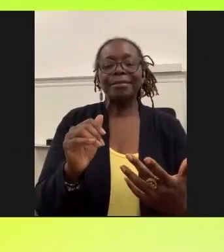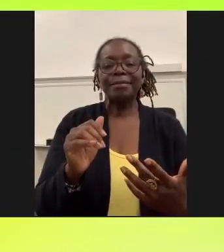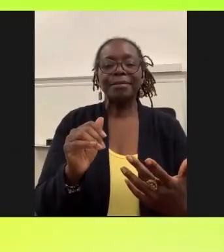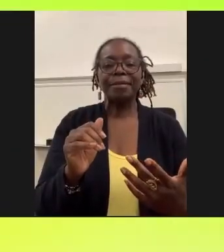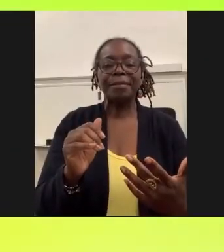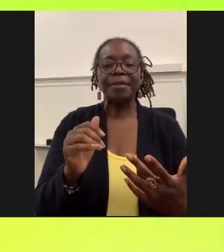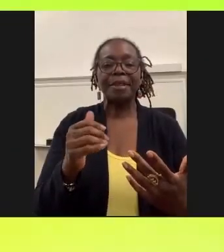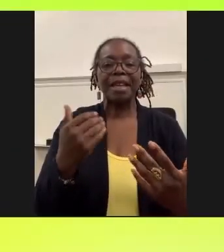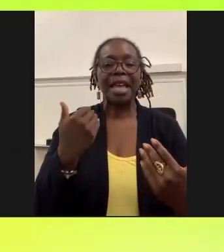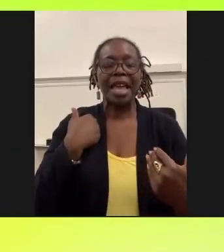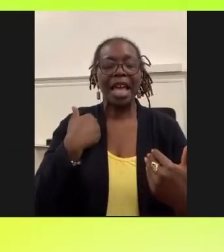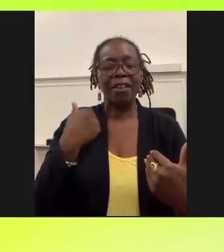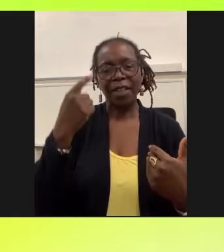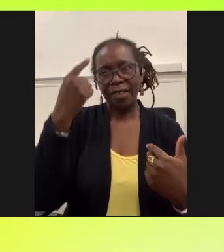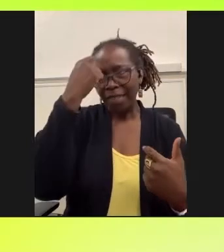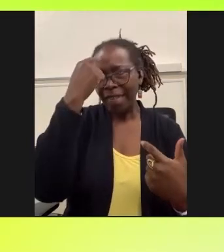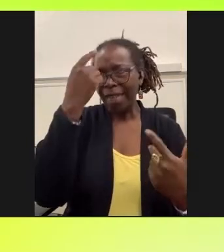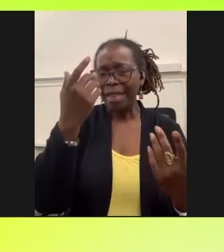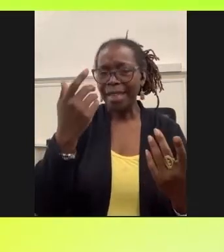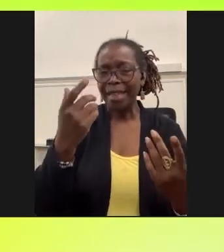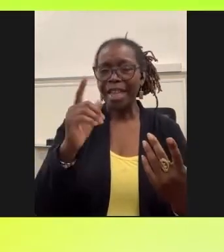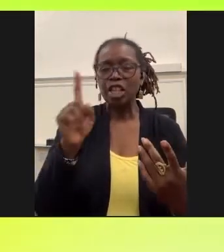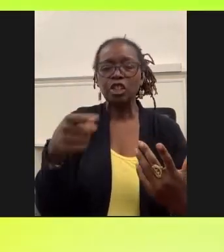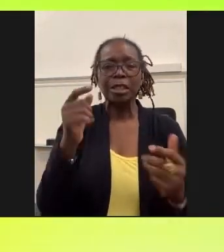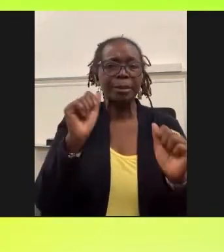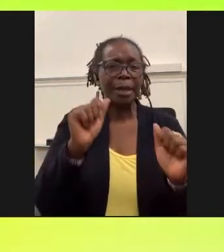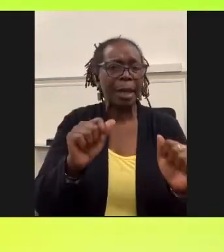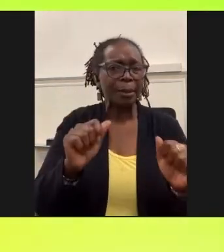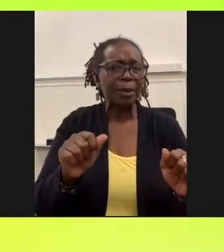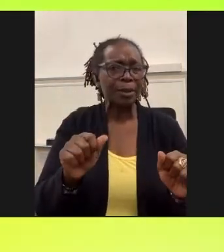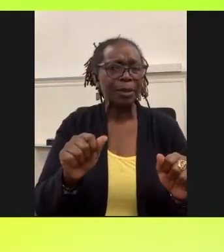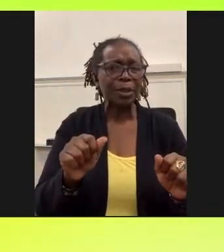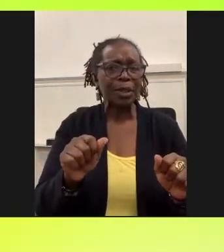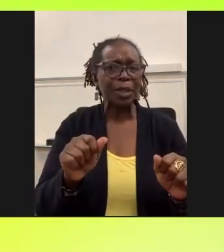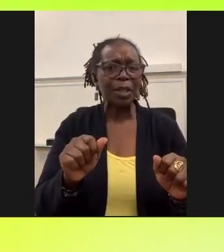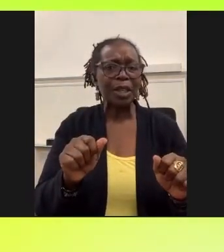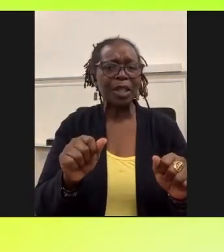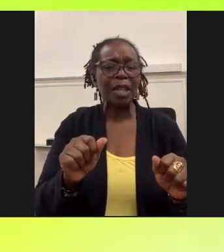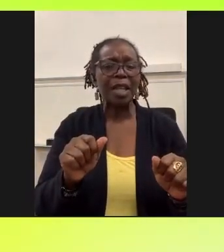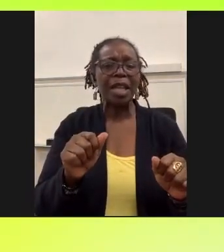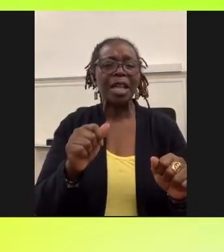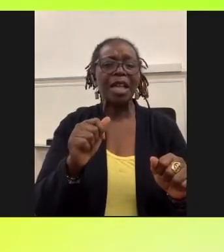I think just being able to speak out against a lot of the problems that my community